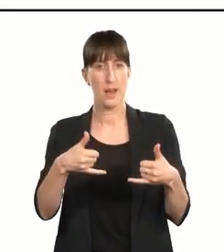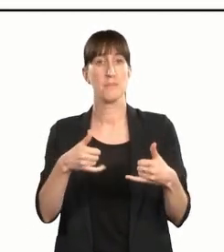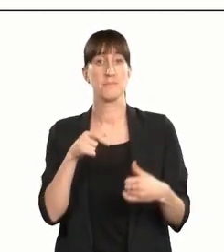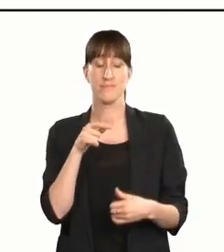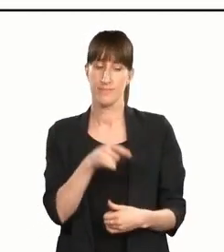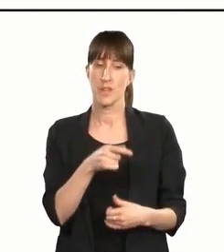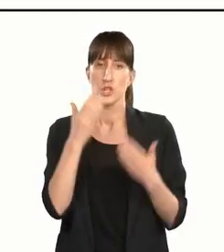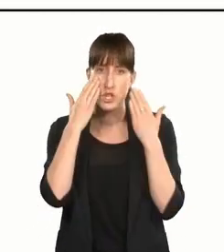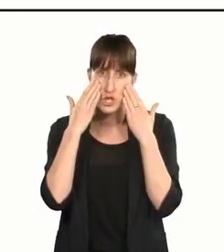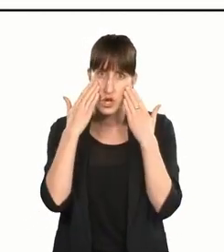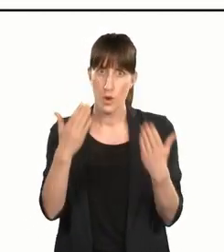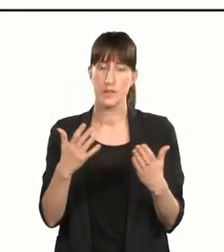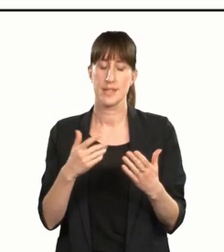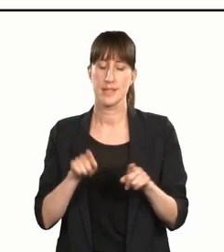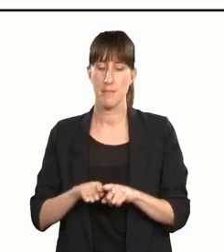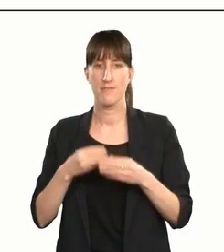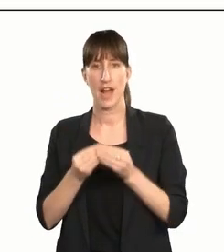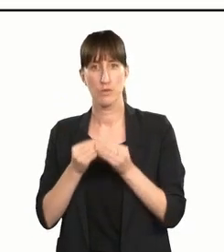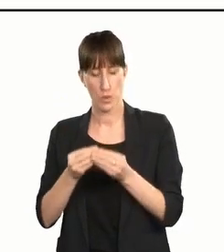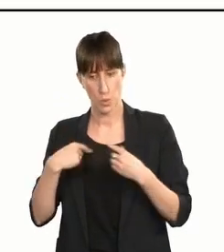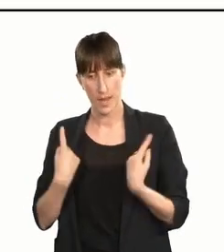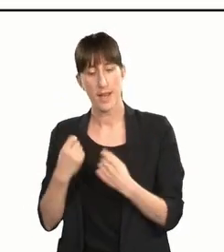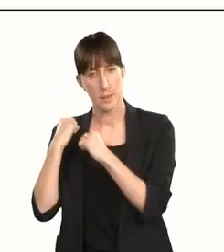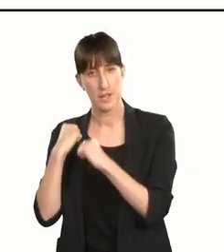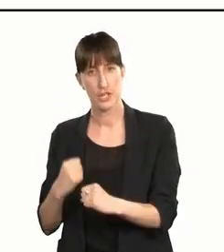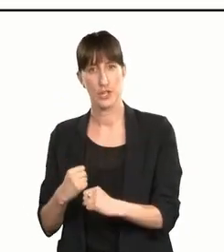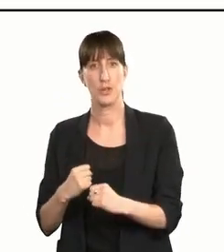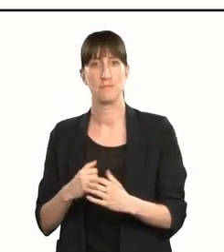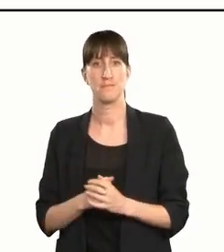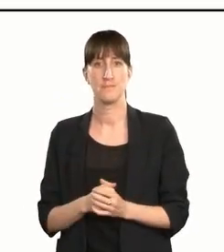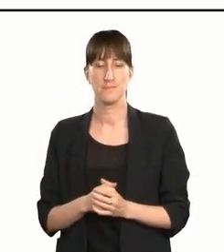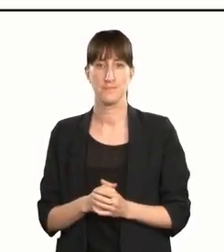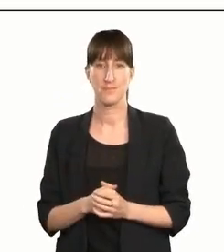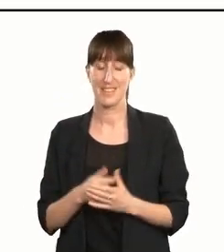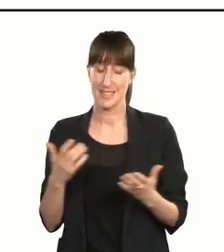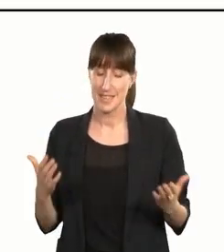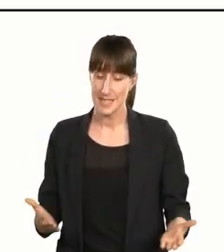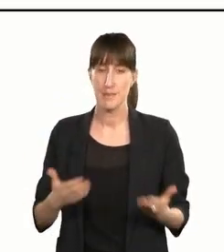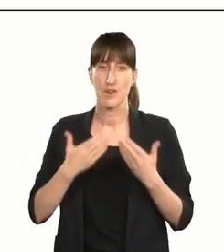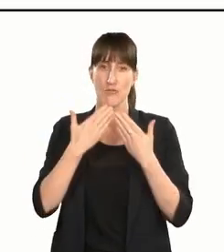the values and commitment we look for as we recognise the person who will receive our deepest gratitude.